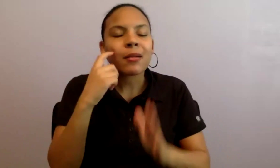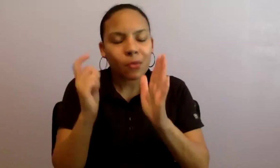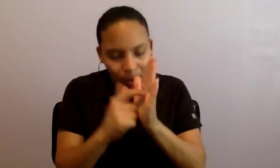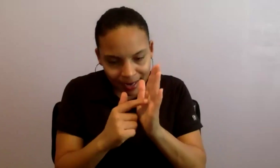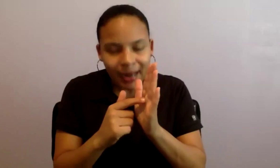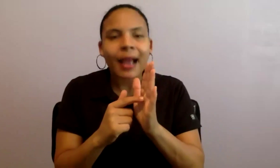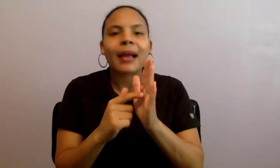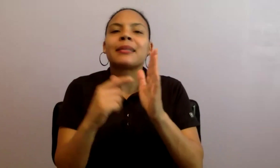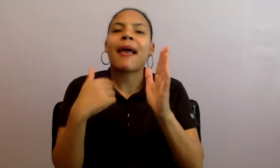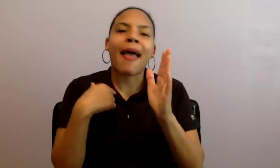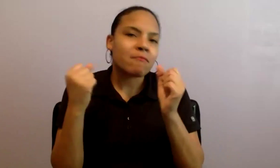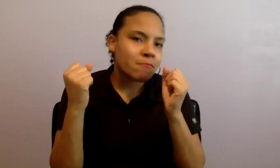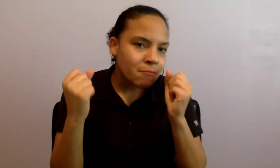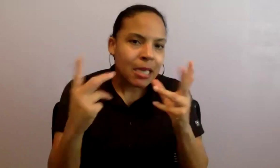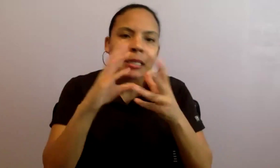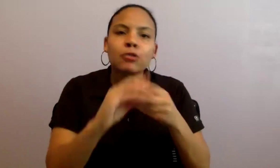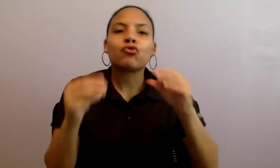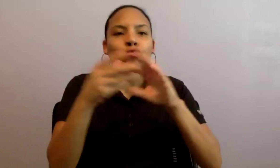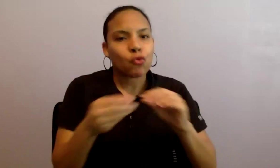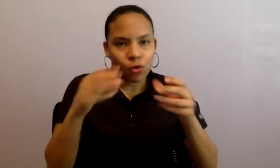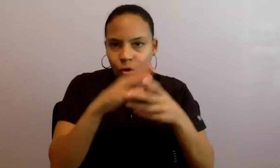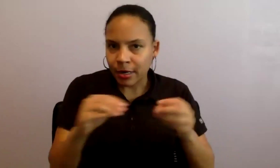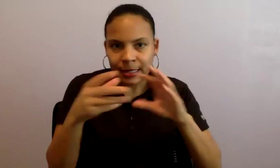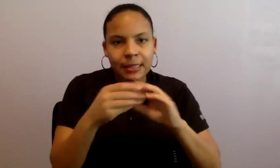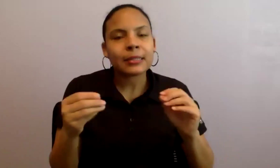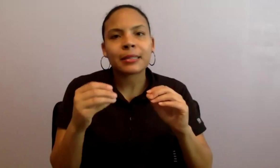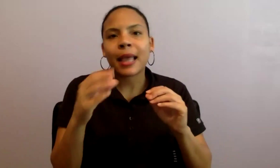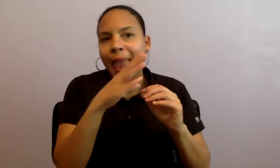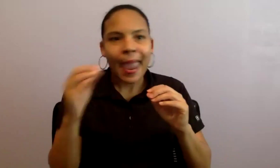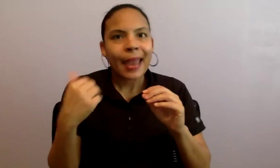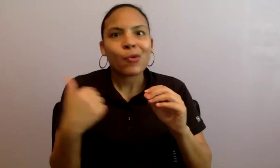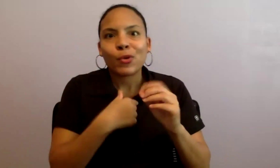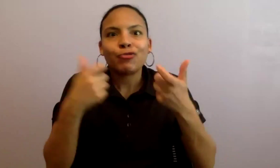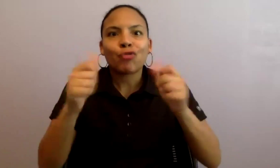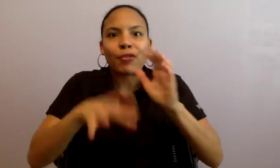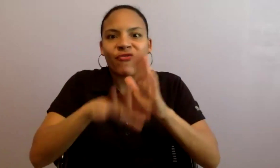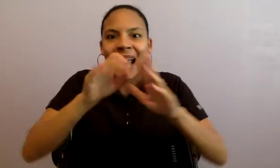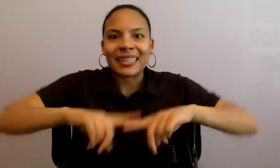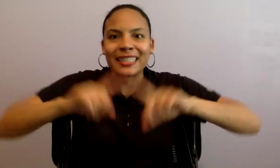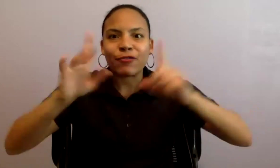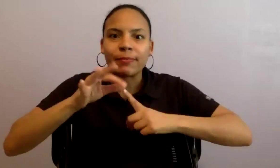stories and about 1,000 stories, and we tell them in about 1,000 ways. Generally speaking,